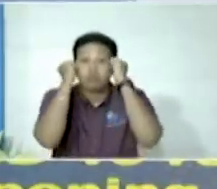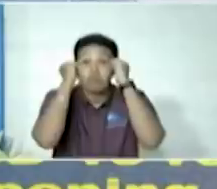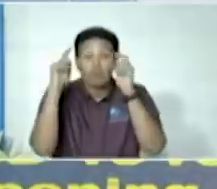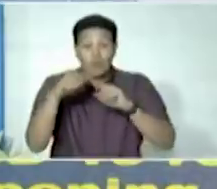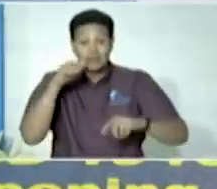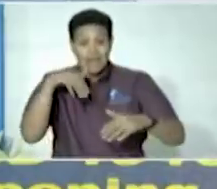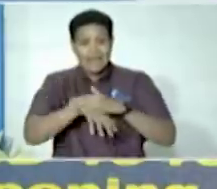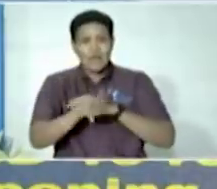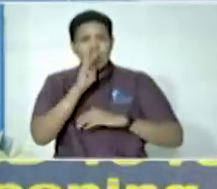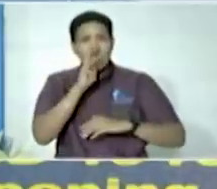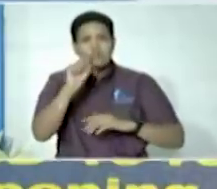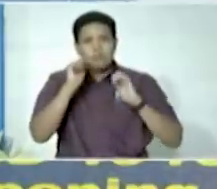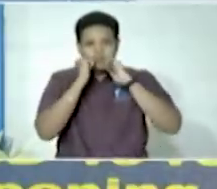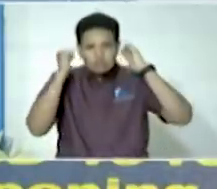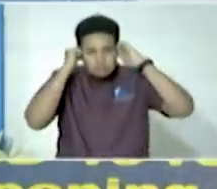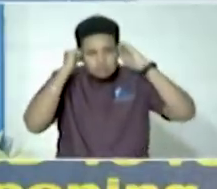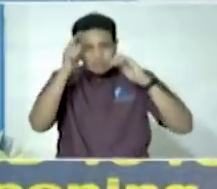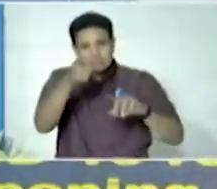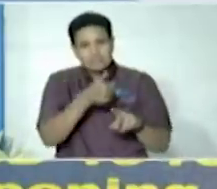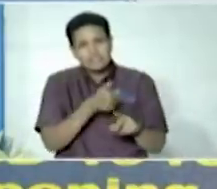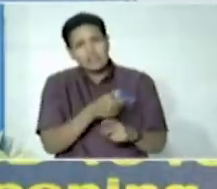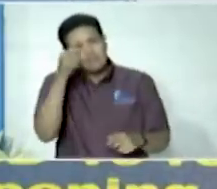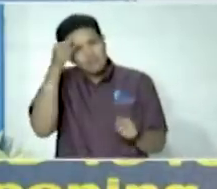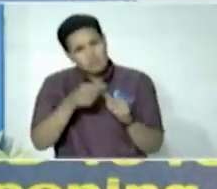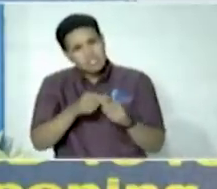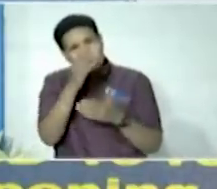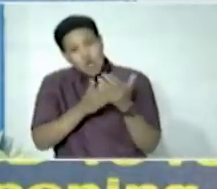water so just a reminder of some of the areas beaches and rivers